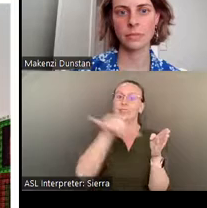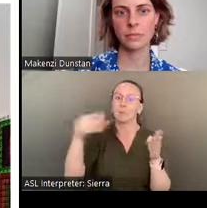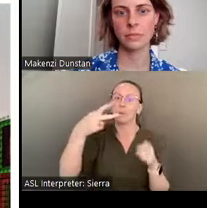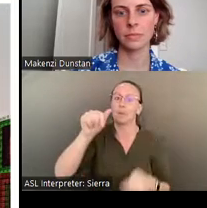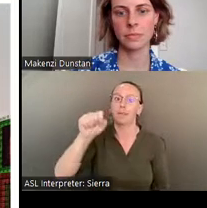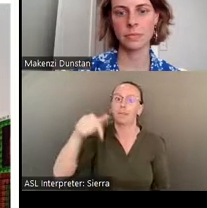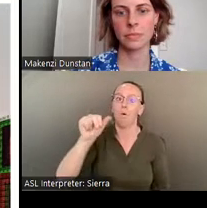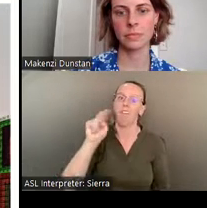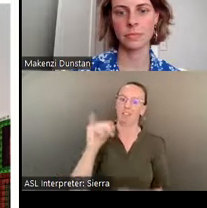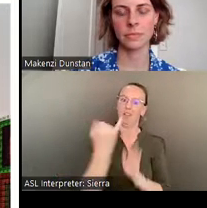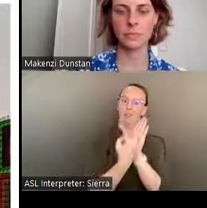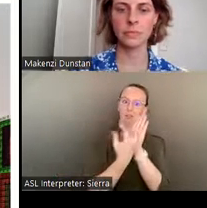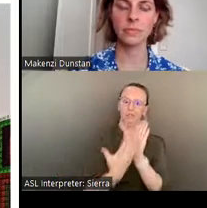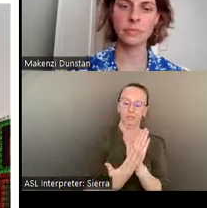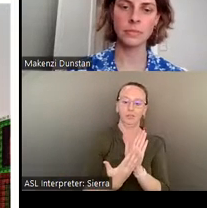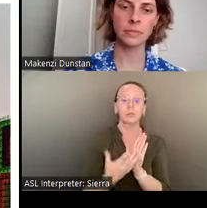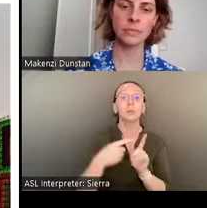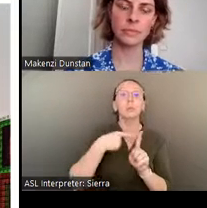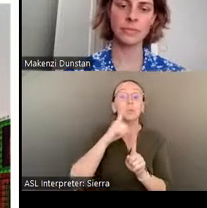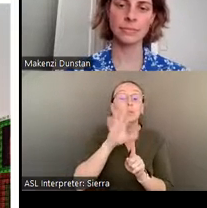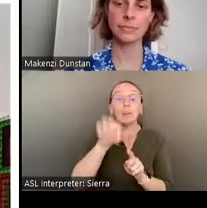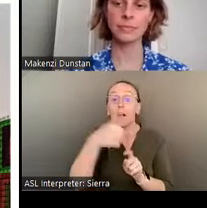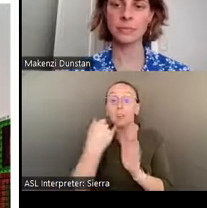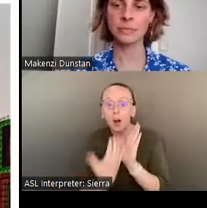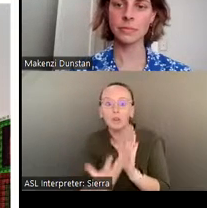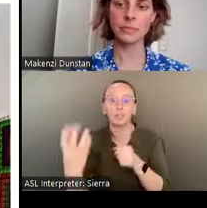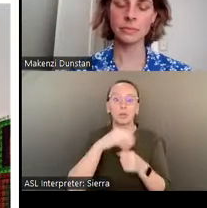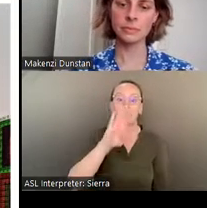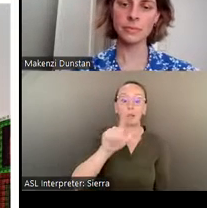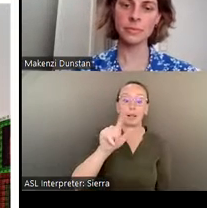discover dozens of other artists including Bill Traylor, whose work can be found at the